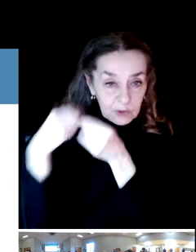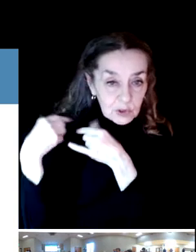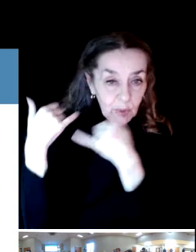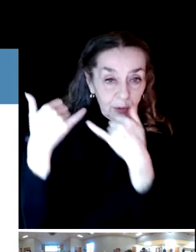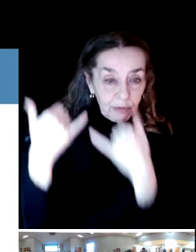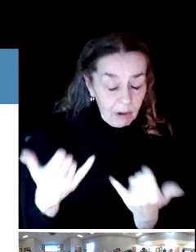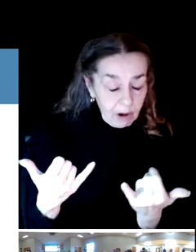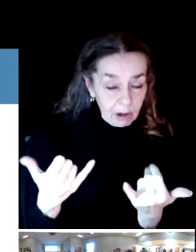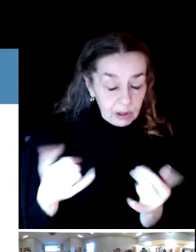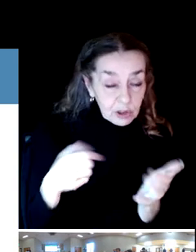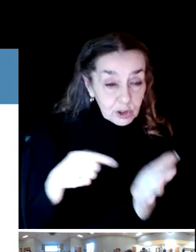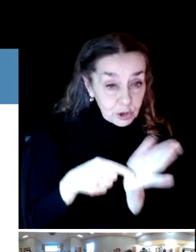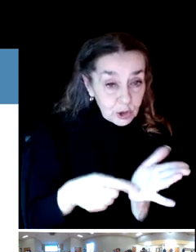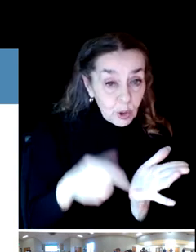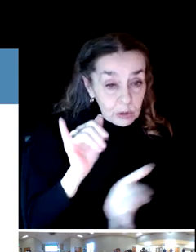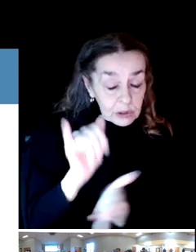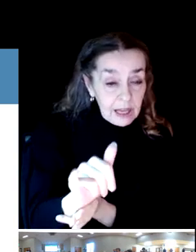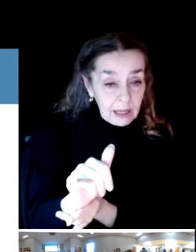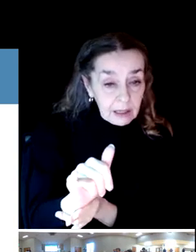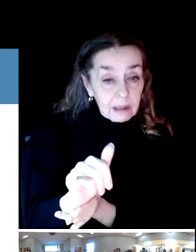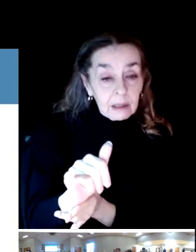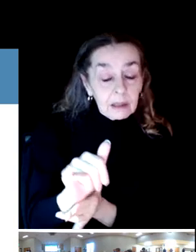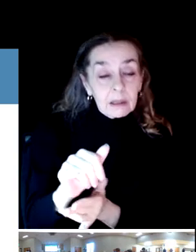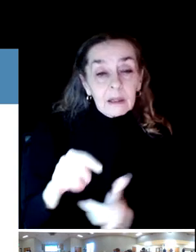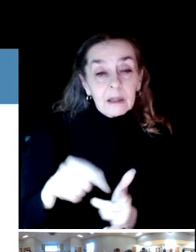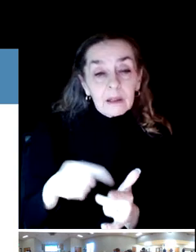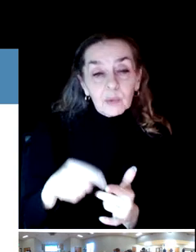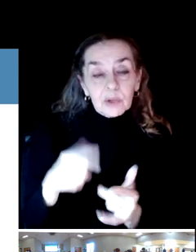area. We crossmatch all the different data points.